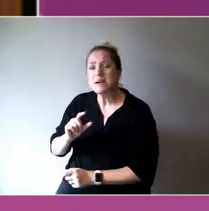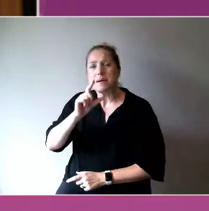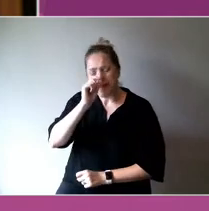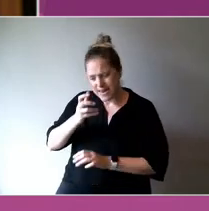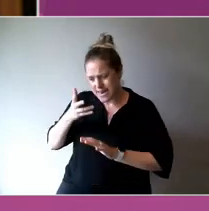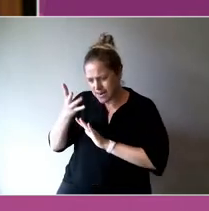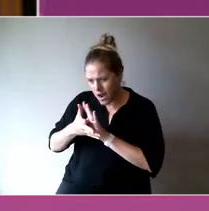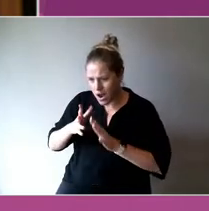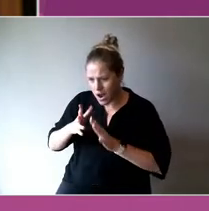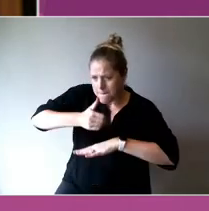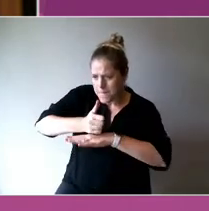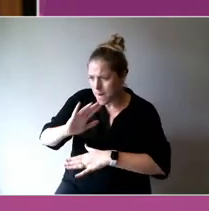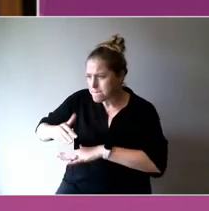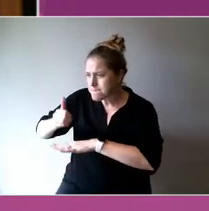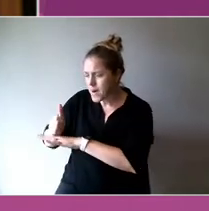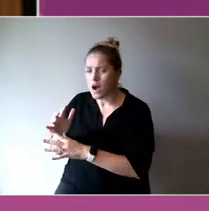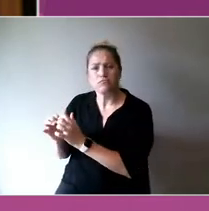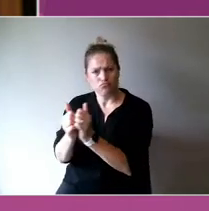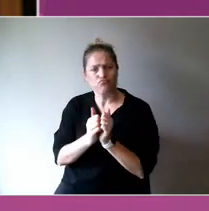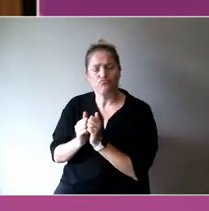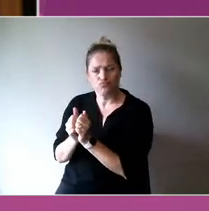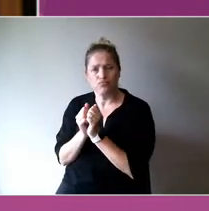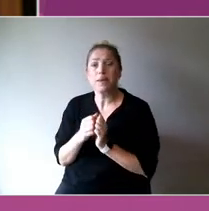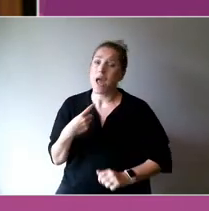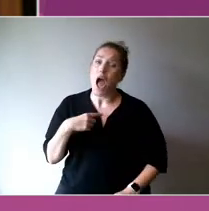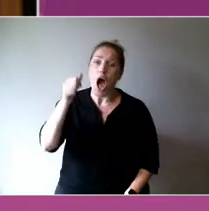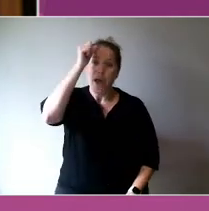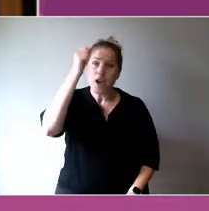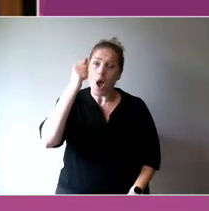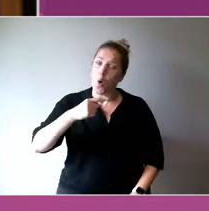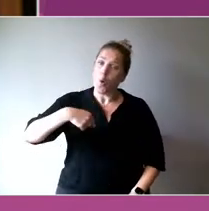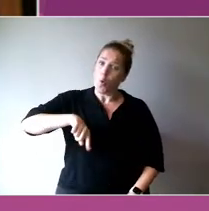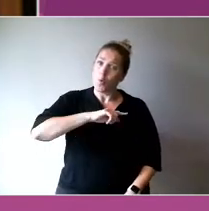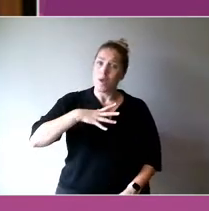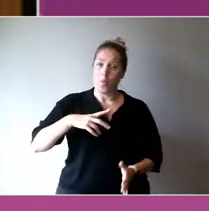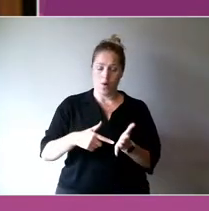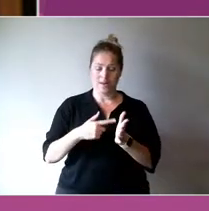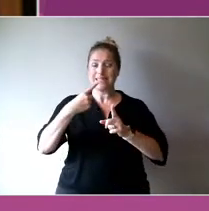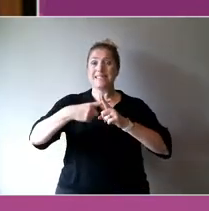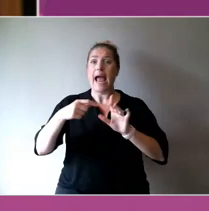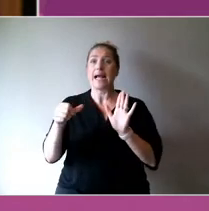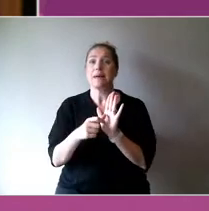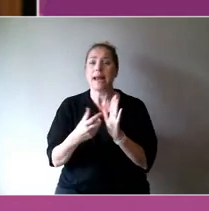Obviously we want our tax dollars to be spent efficiently and appropriately but we still need to manage that.